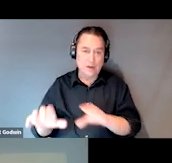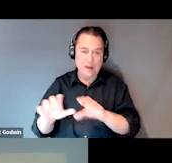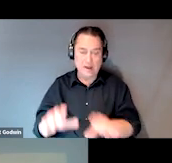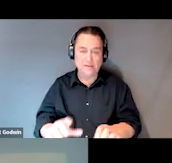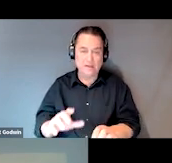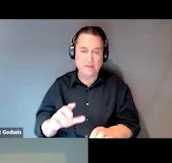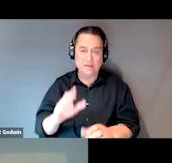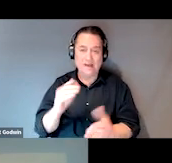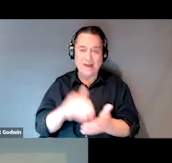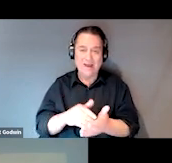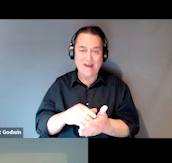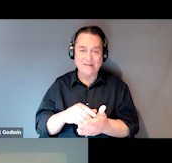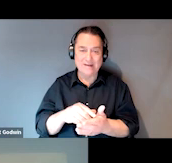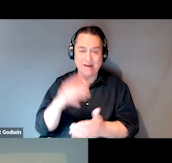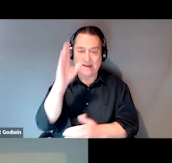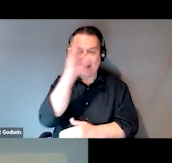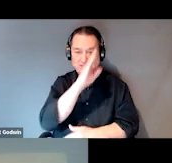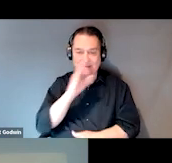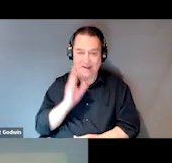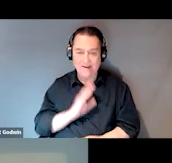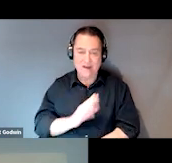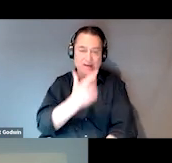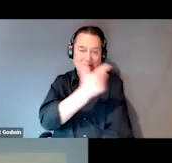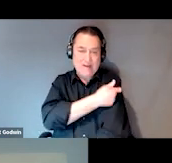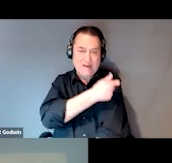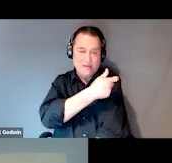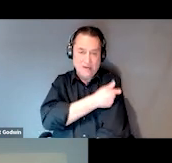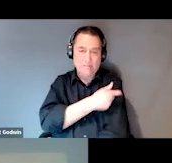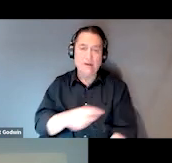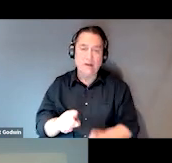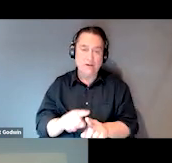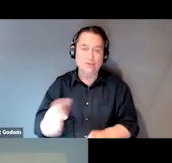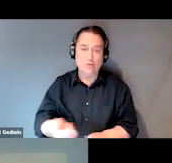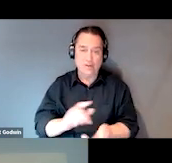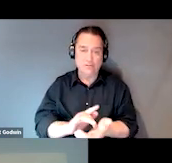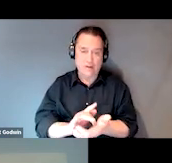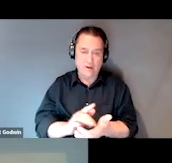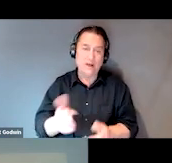with other psychiatric medication. And some more services as well that we offer.